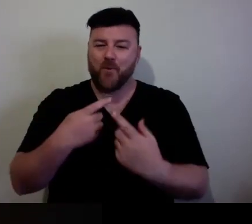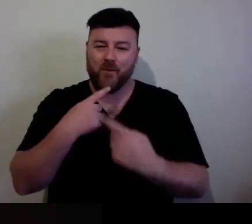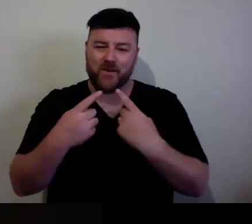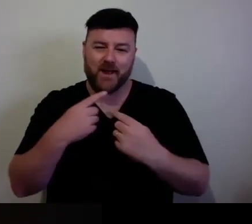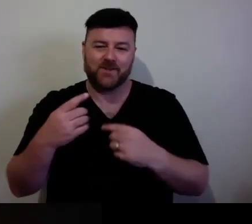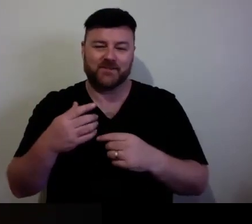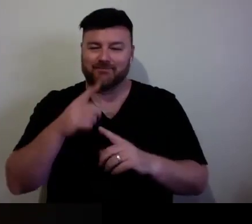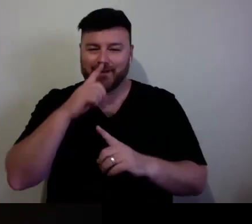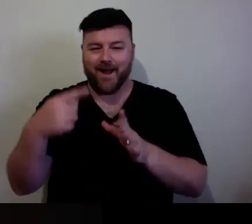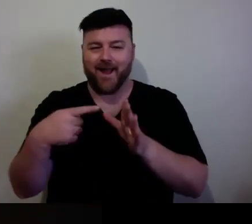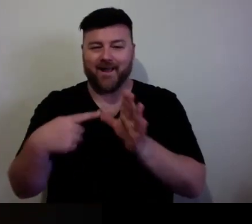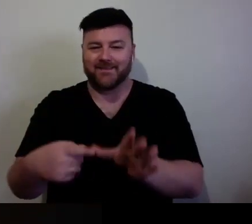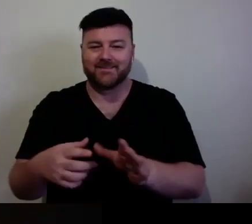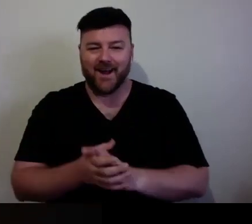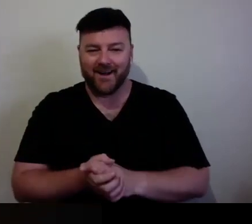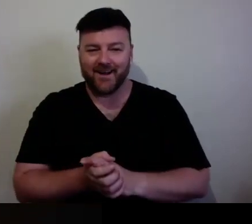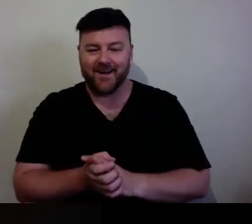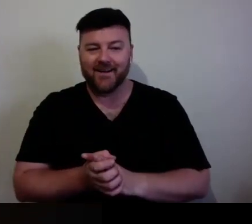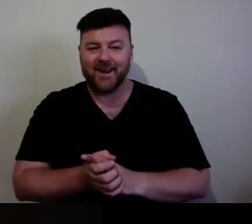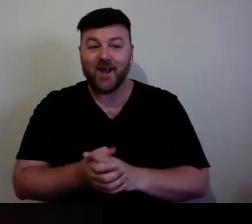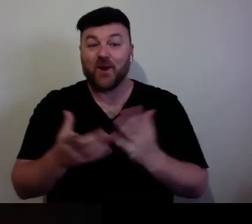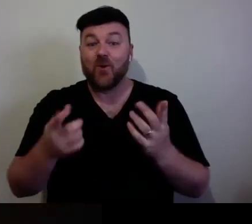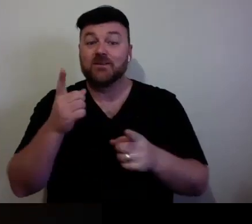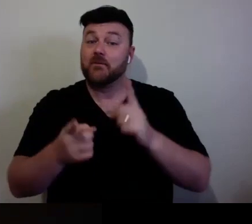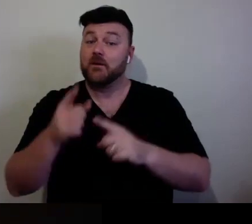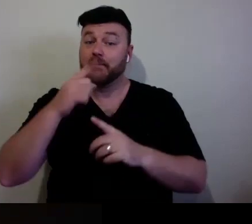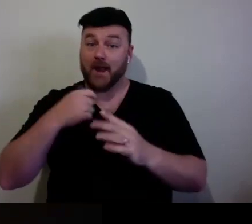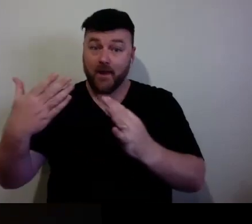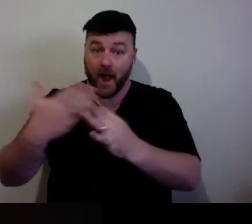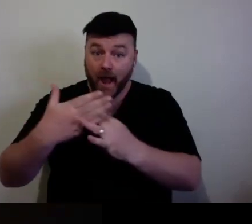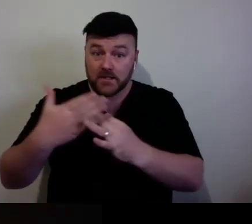Because someone can - you know, access a video from their phone -